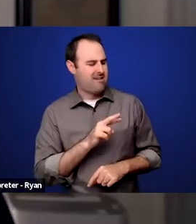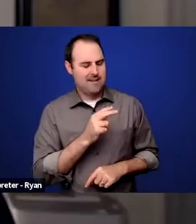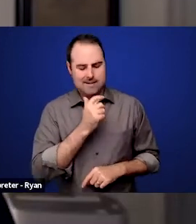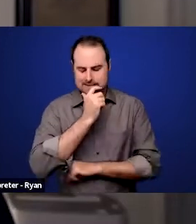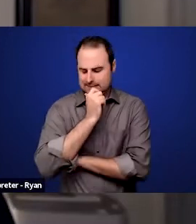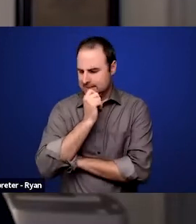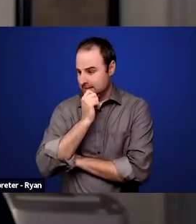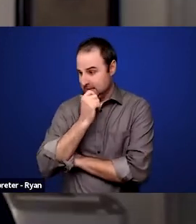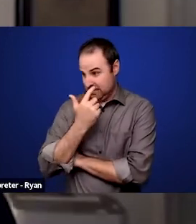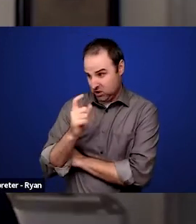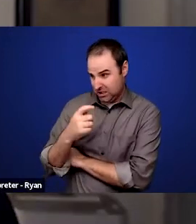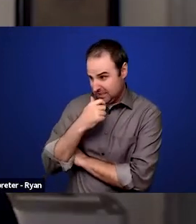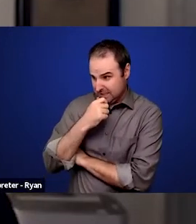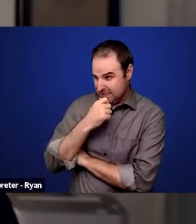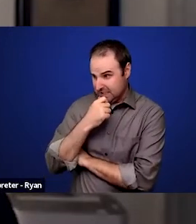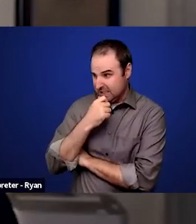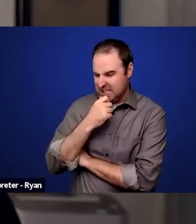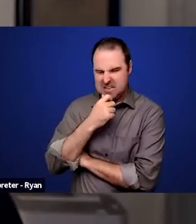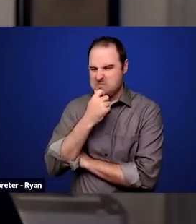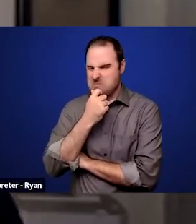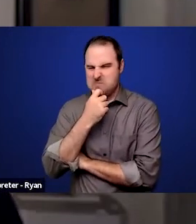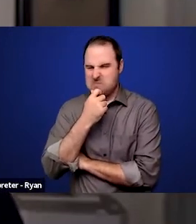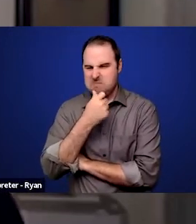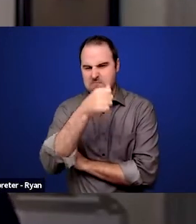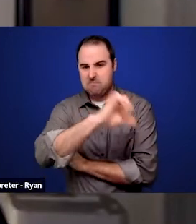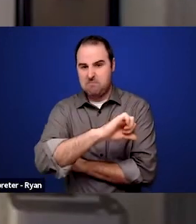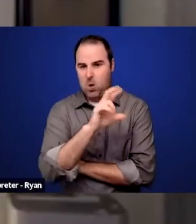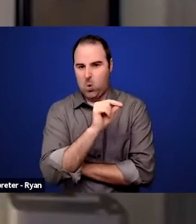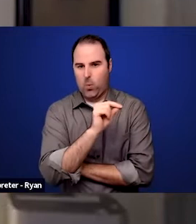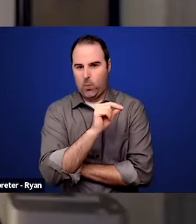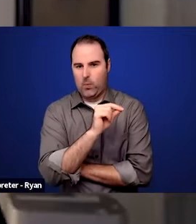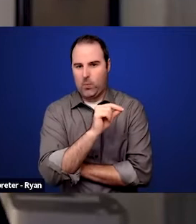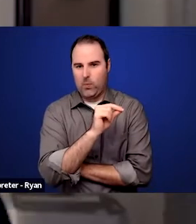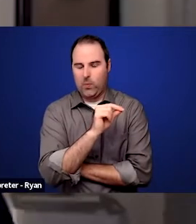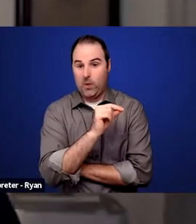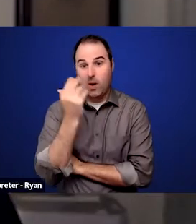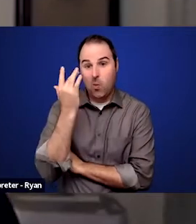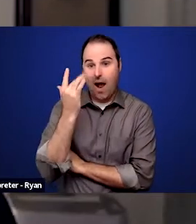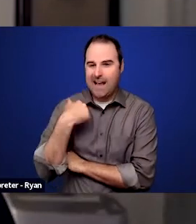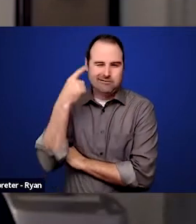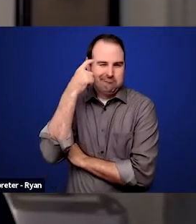they were gonna travel on. And I can speculate many reasons why, but at the end of the day they decided